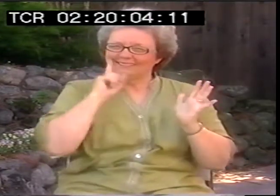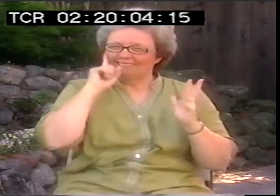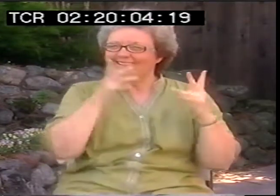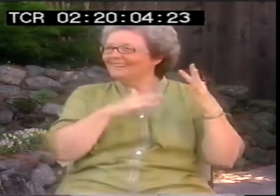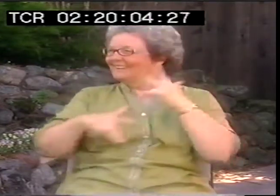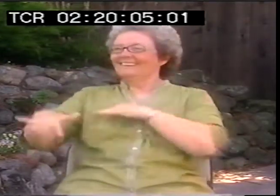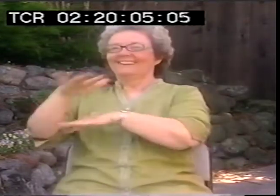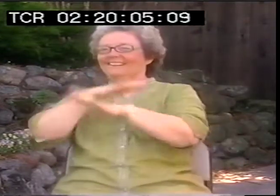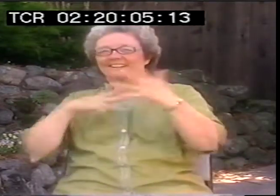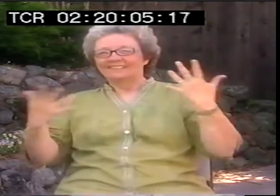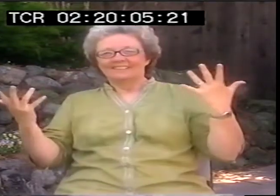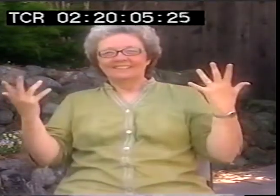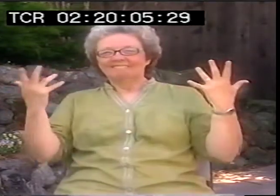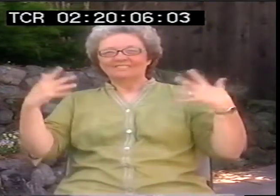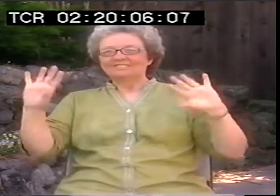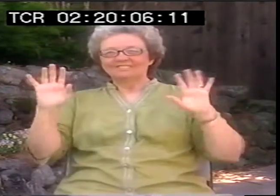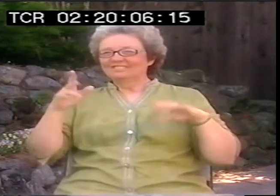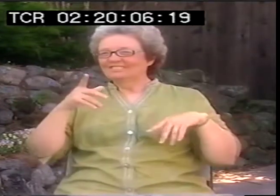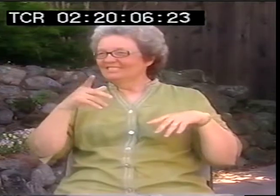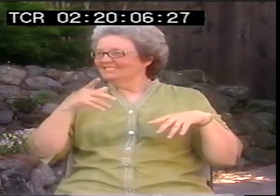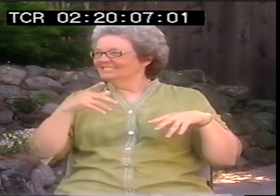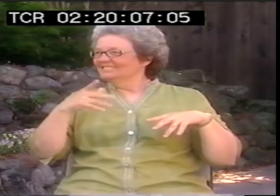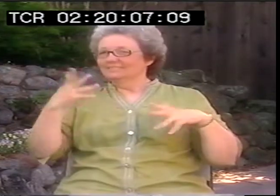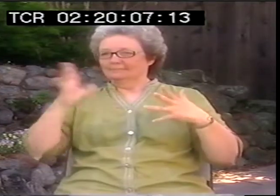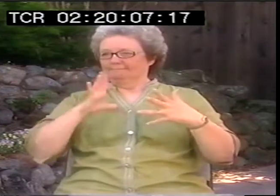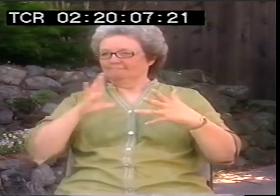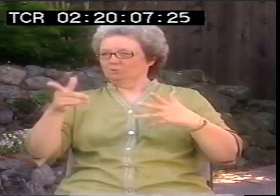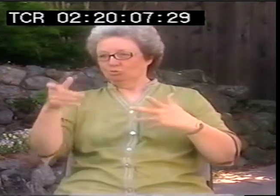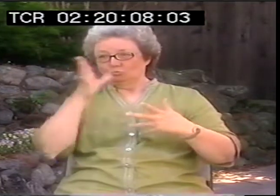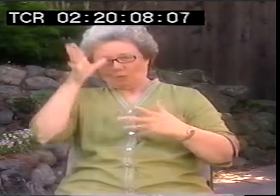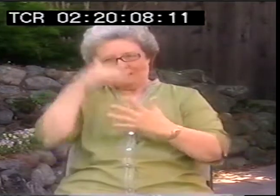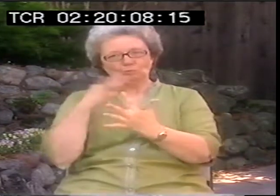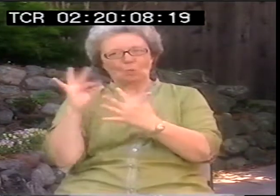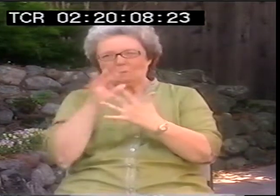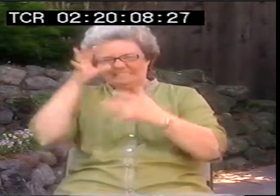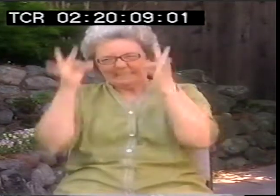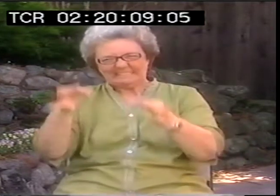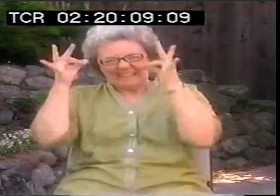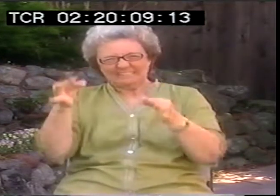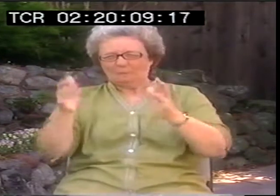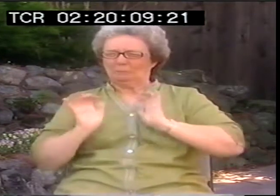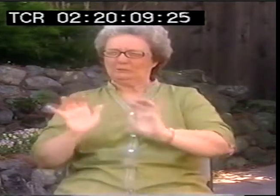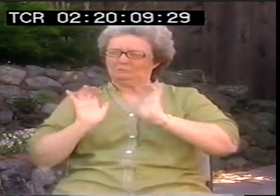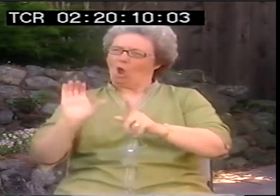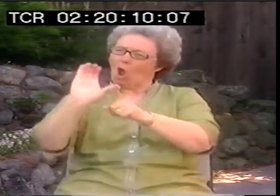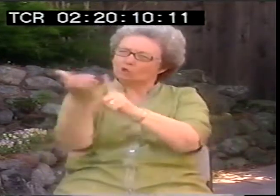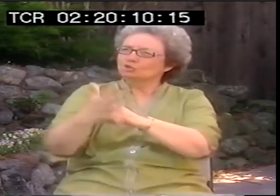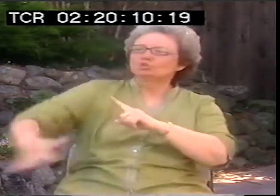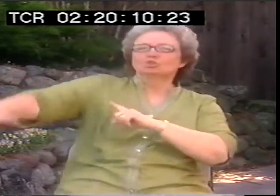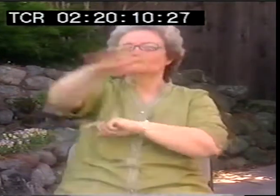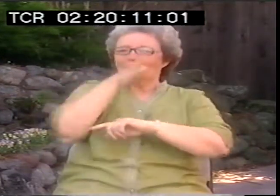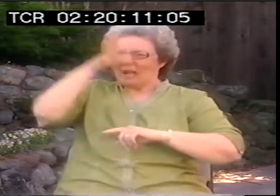advantage of people who had deaf kids like nobody's business. You parents now have a choice. They were pushing the whole idea of being more